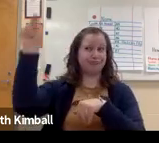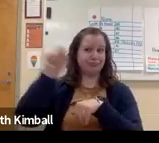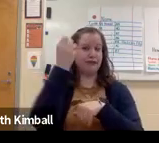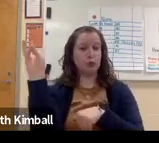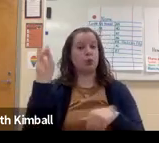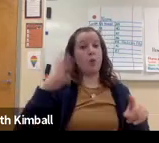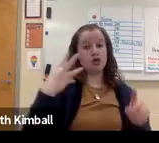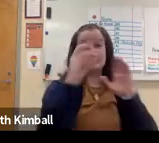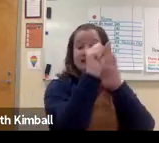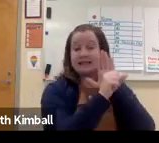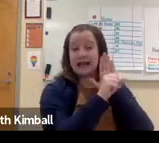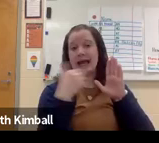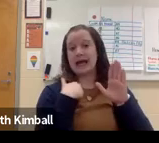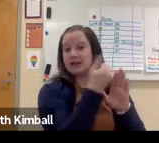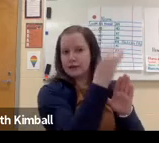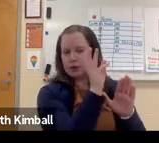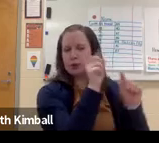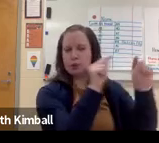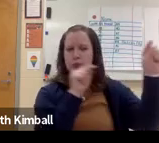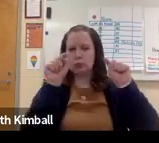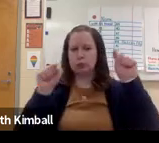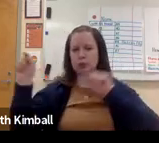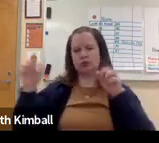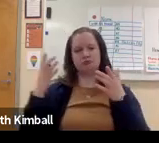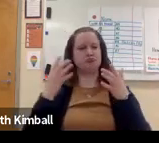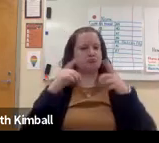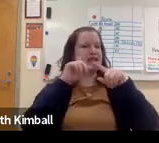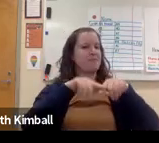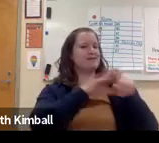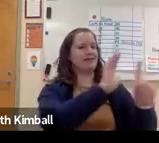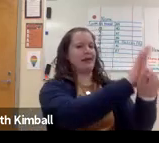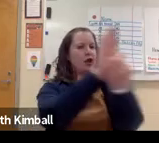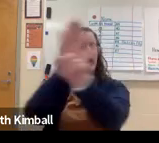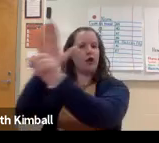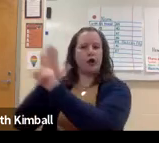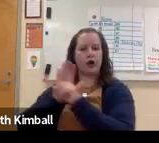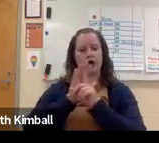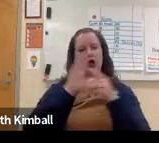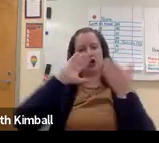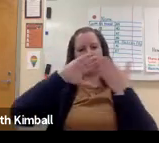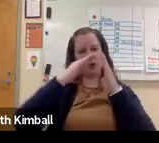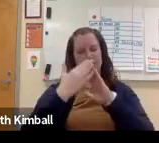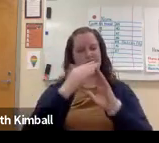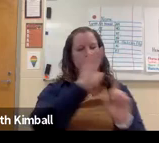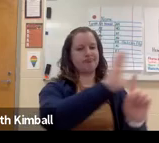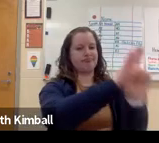and in New England, there are multiple programs. In Washington state, as well.